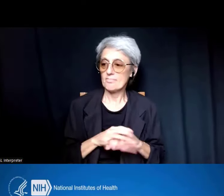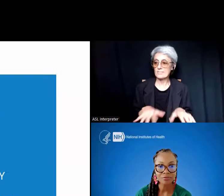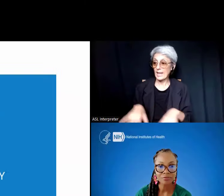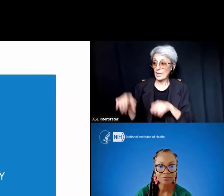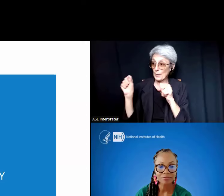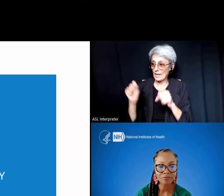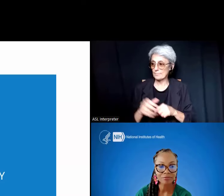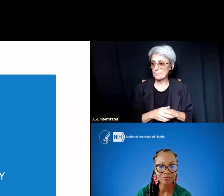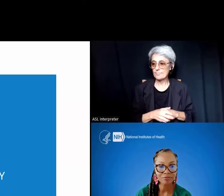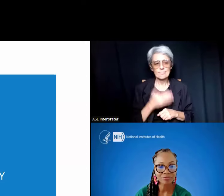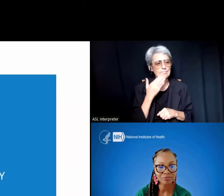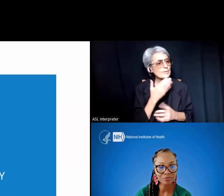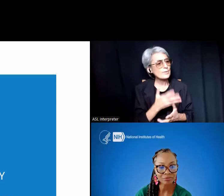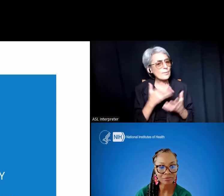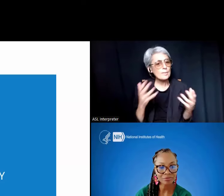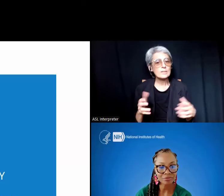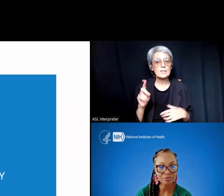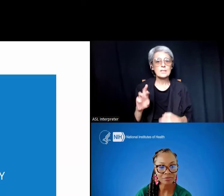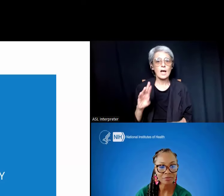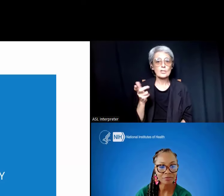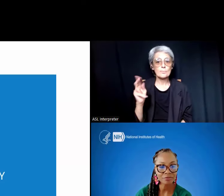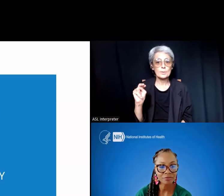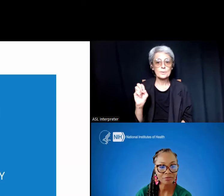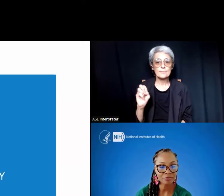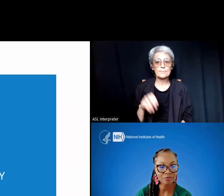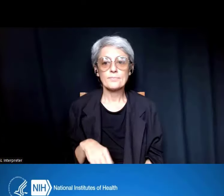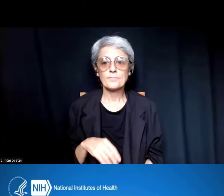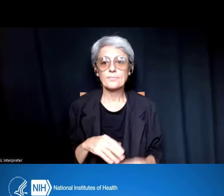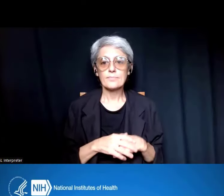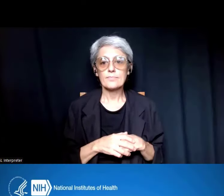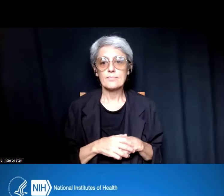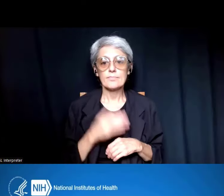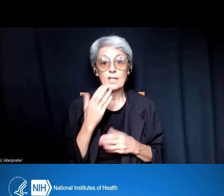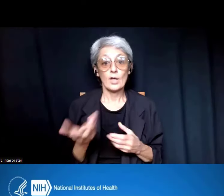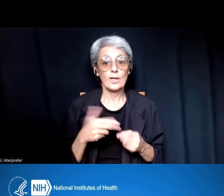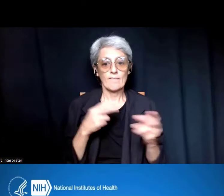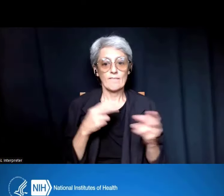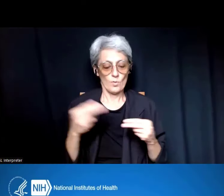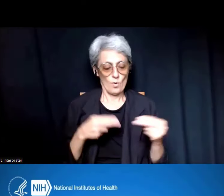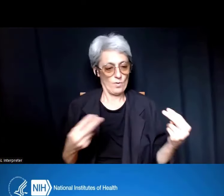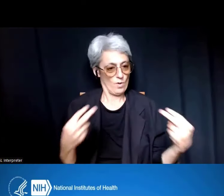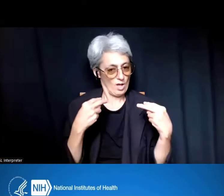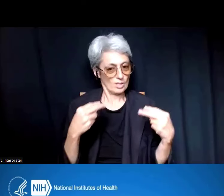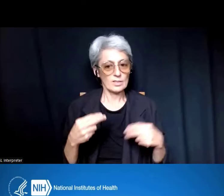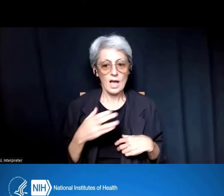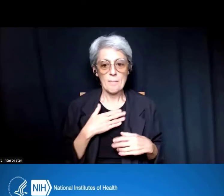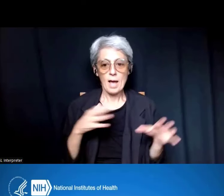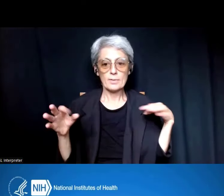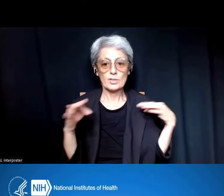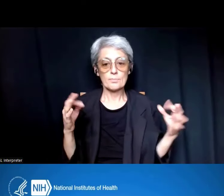Dr. Kenneth Gibbs: Thank you so much, Dr. Boone. Thank you again for joining us, and I'm happy to walk you through the next few slides